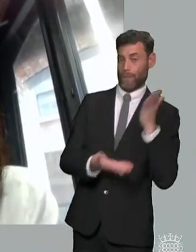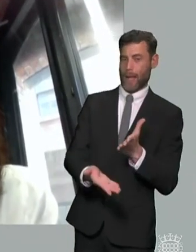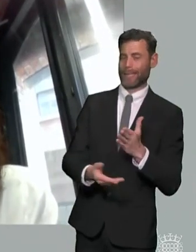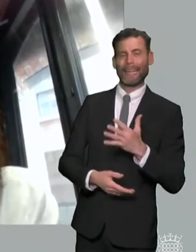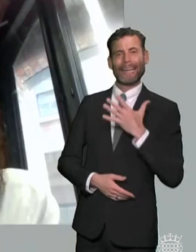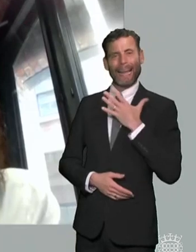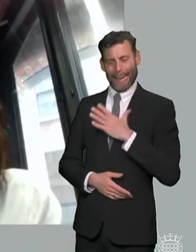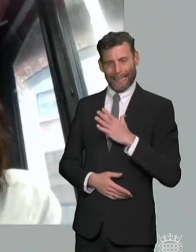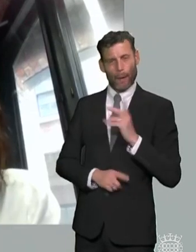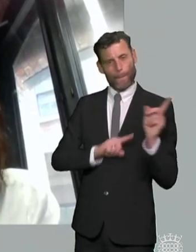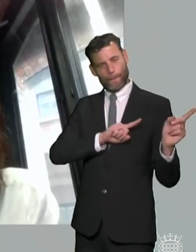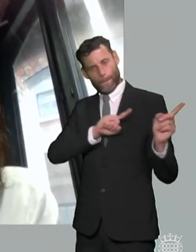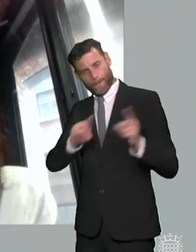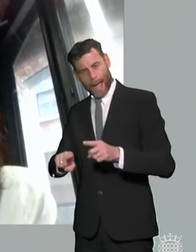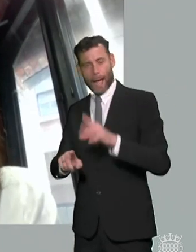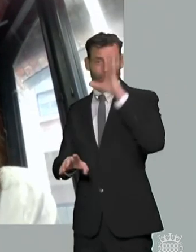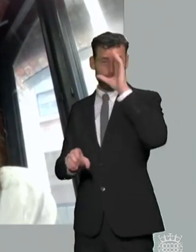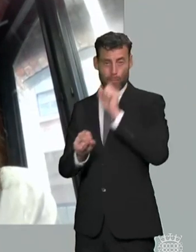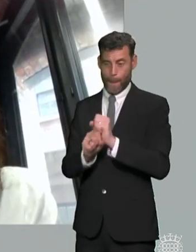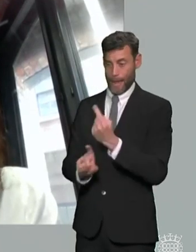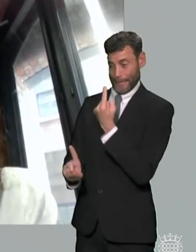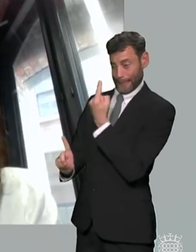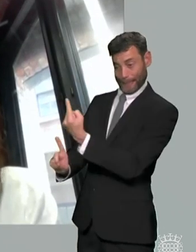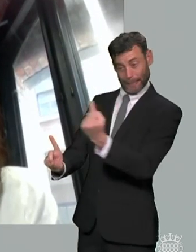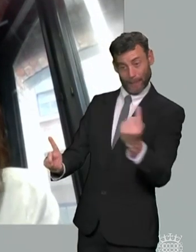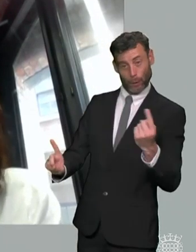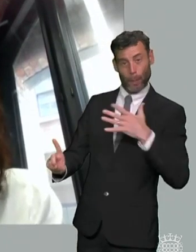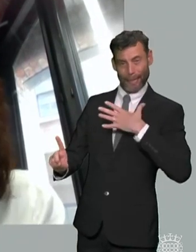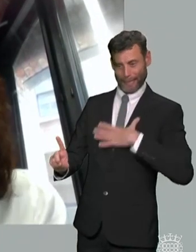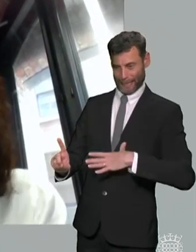support and i think that feeds then into the the question of delivery of those really highly